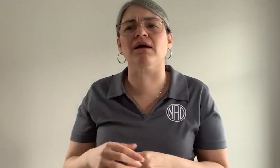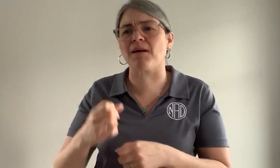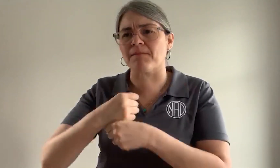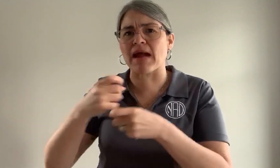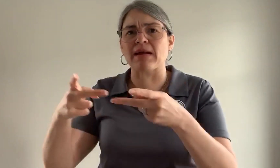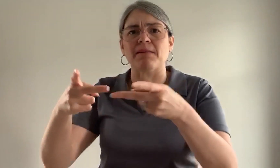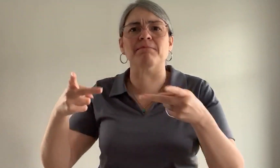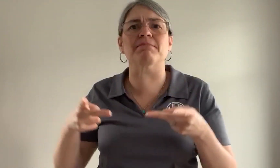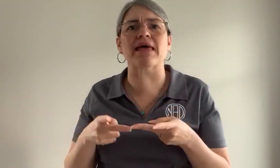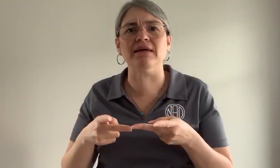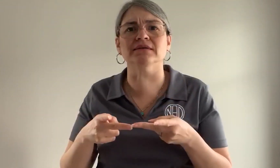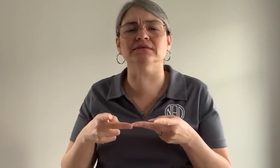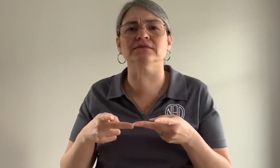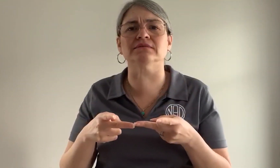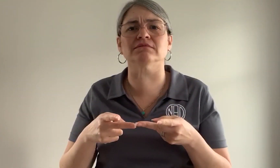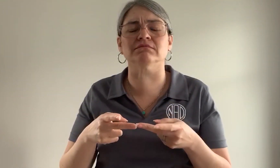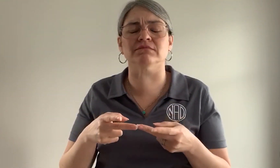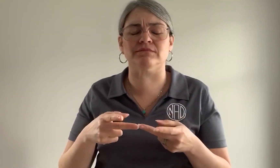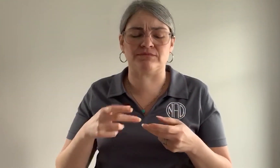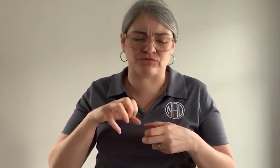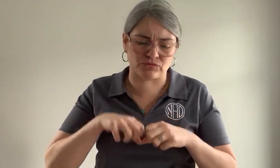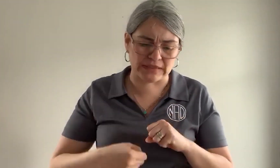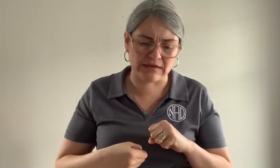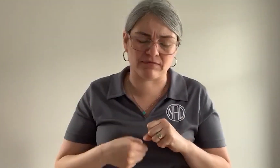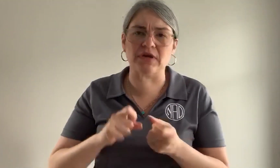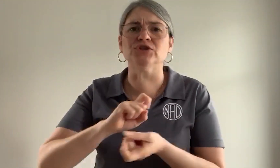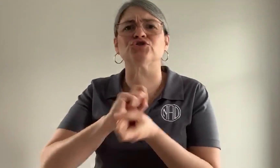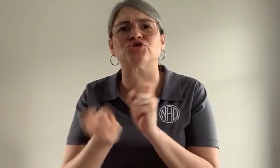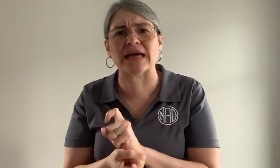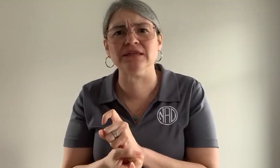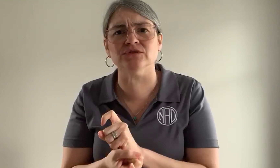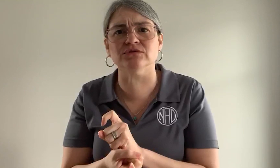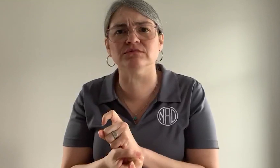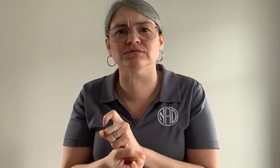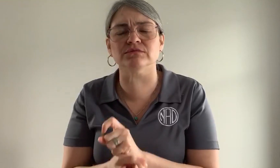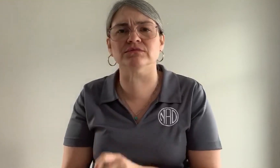in creating space for grief and change.